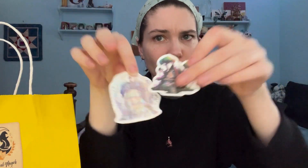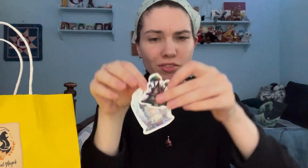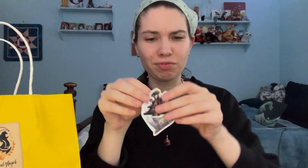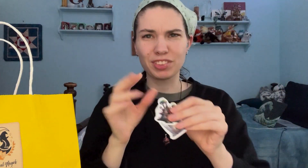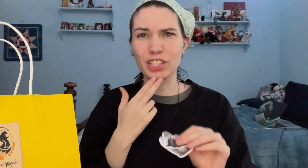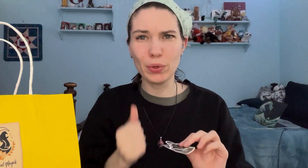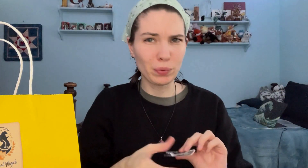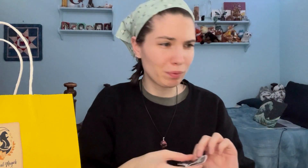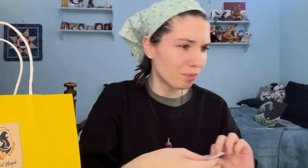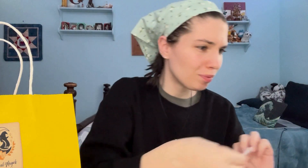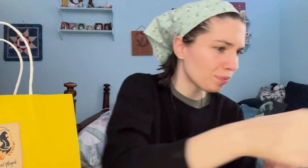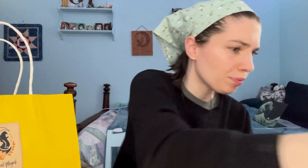Cute!